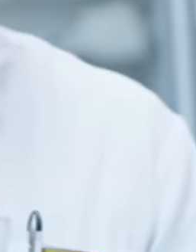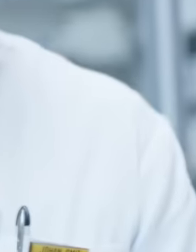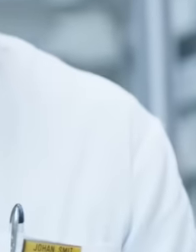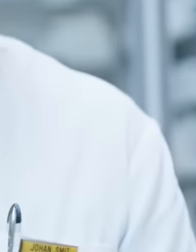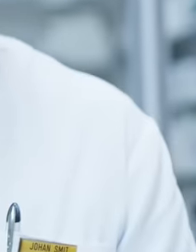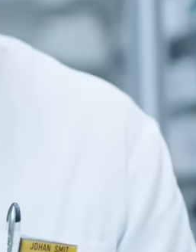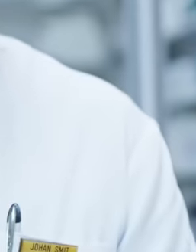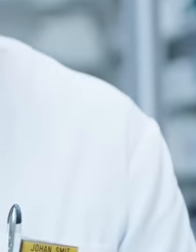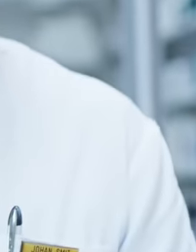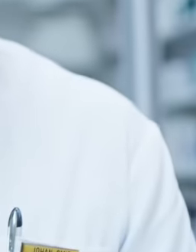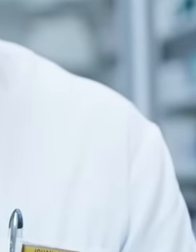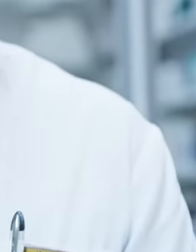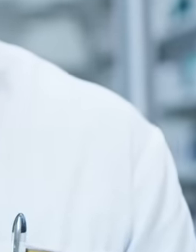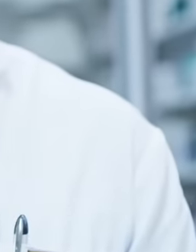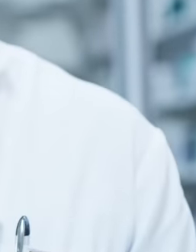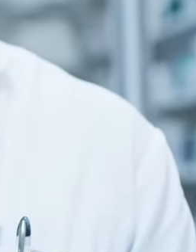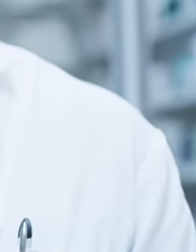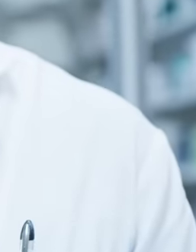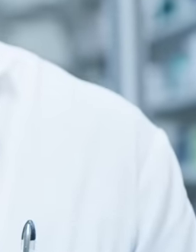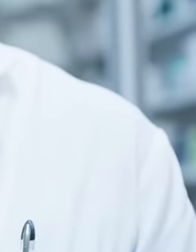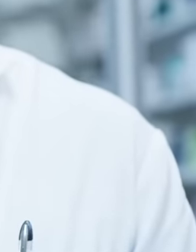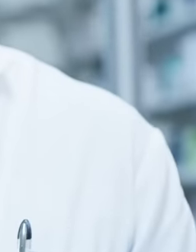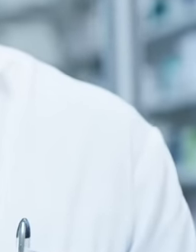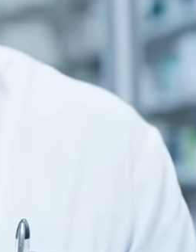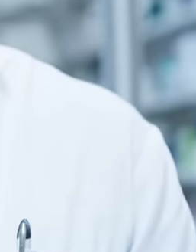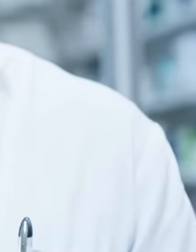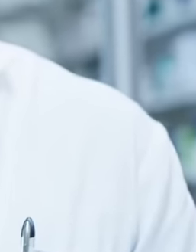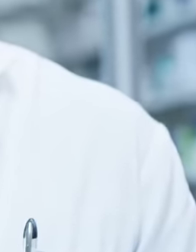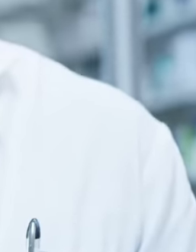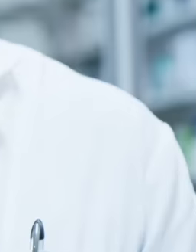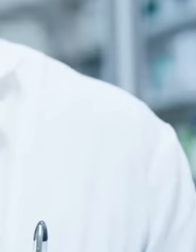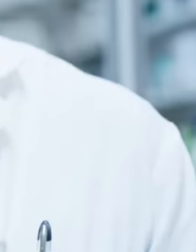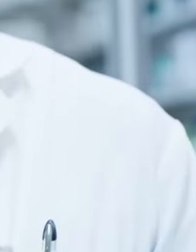control and health promotion in the terms of The General Health Law and